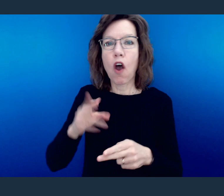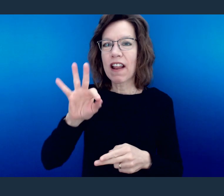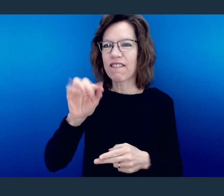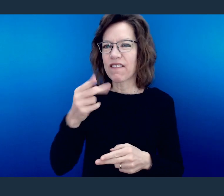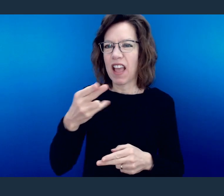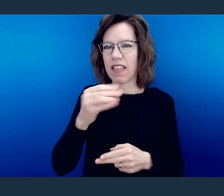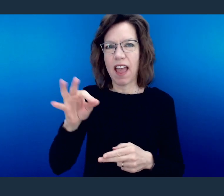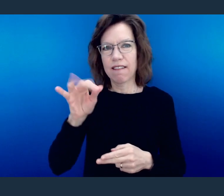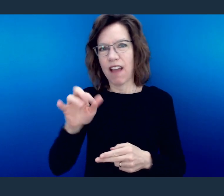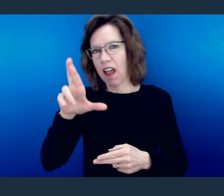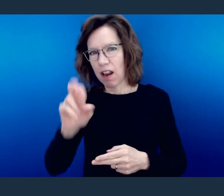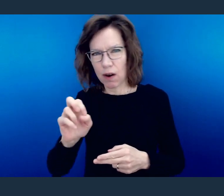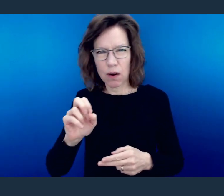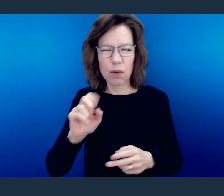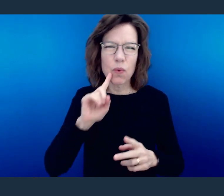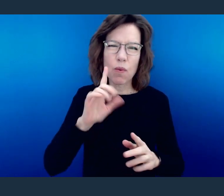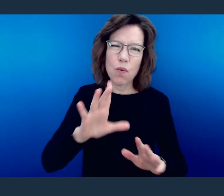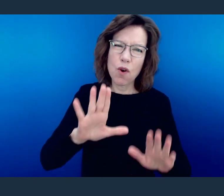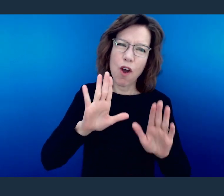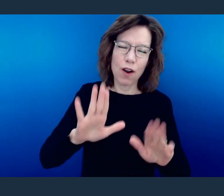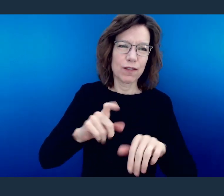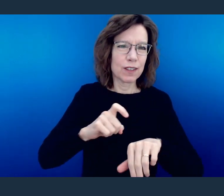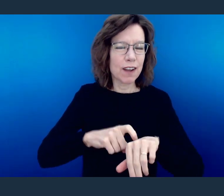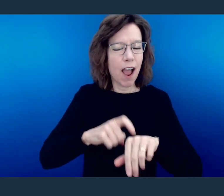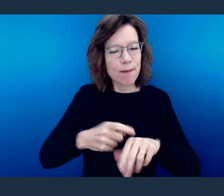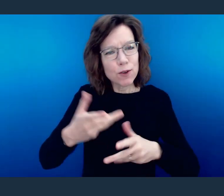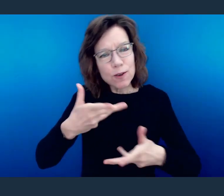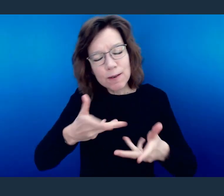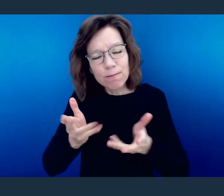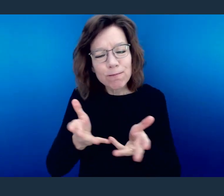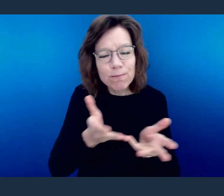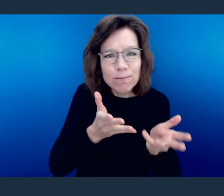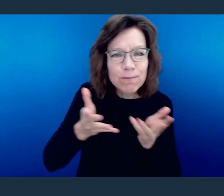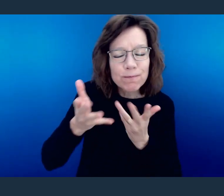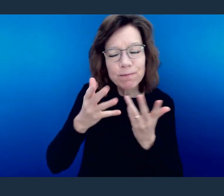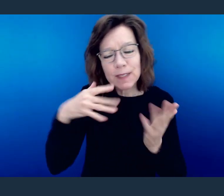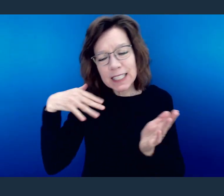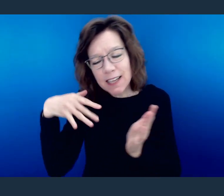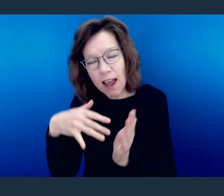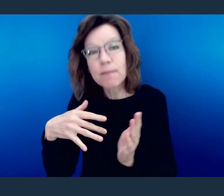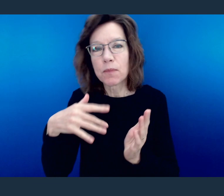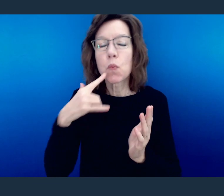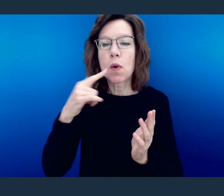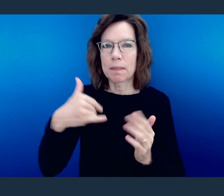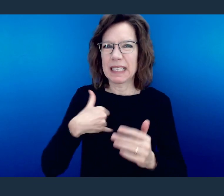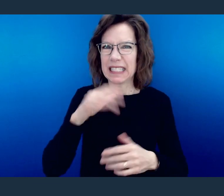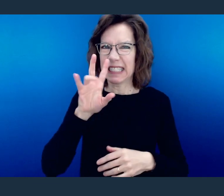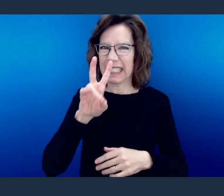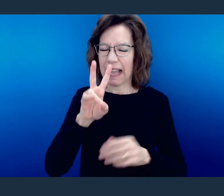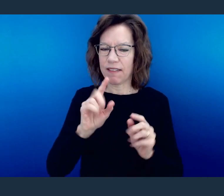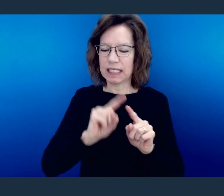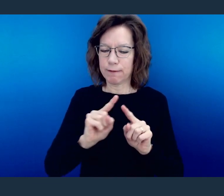It's going to be a wonderful time of study and fellowship for all of us. It will be a 7-session study.